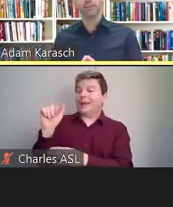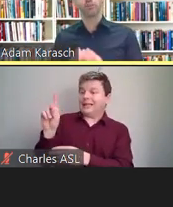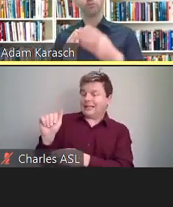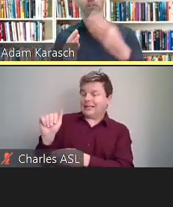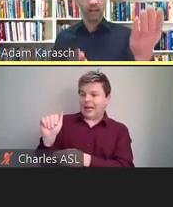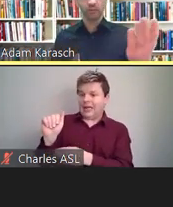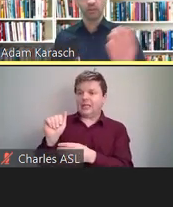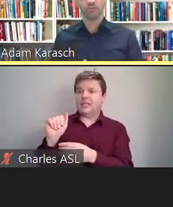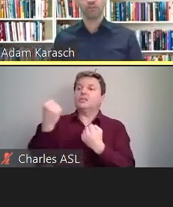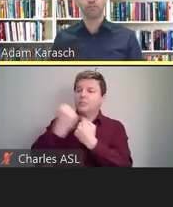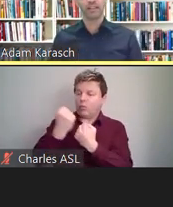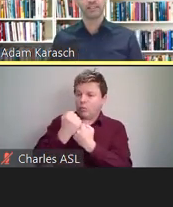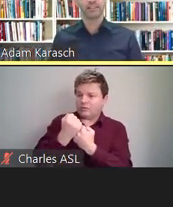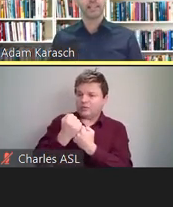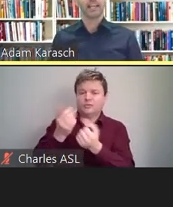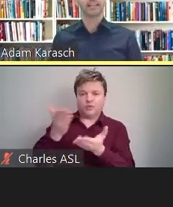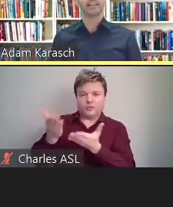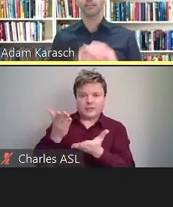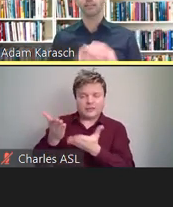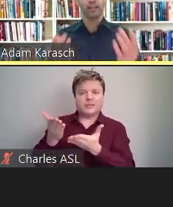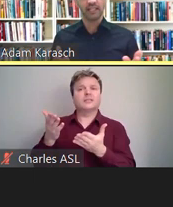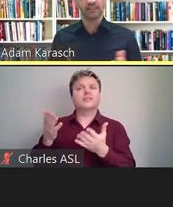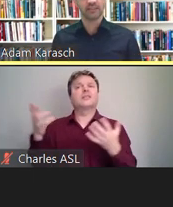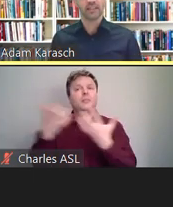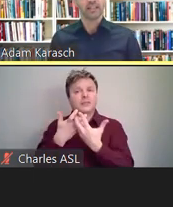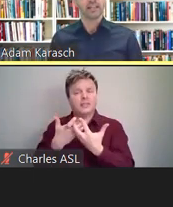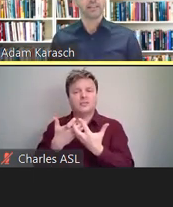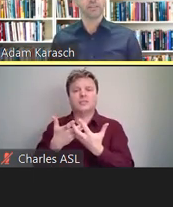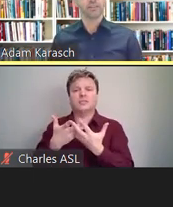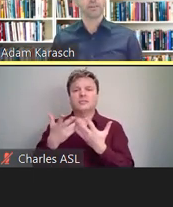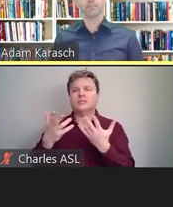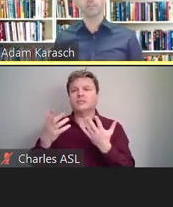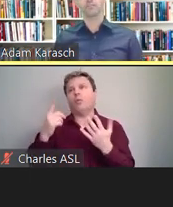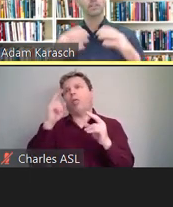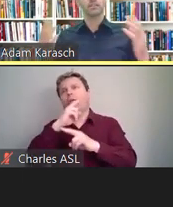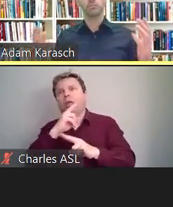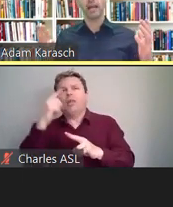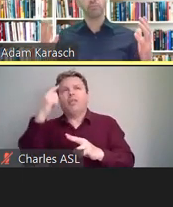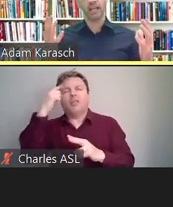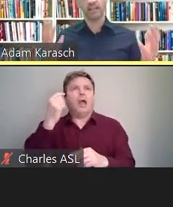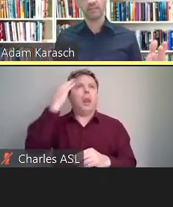Just reach out to us for advice and for guidance. There is no need to be apprehensive